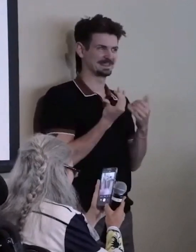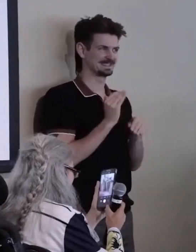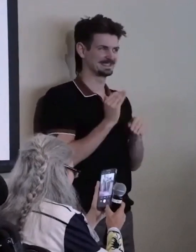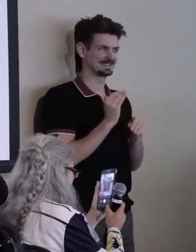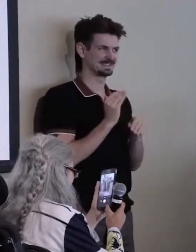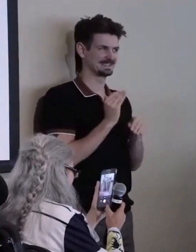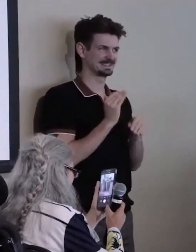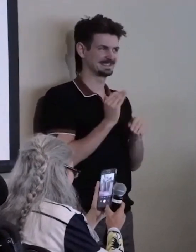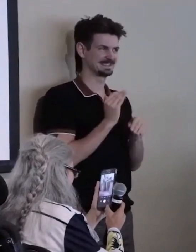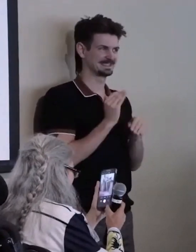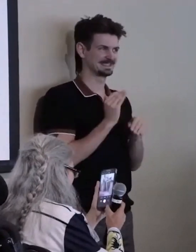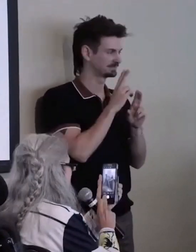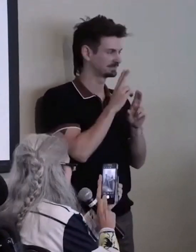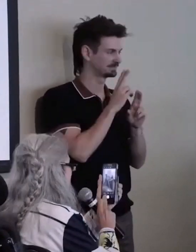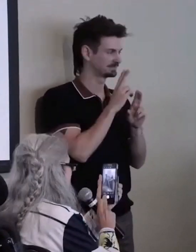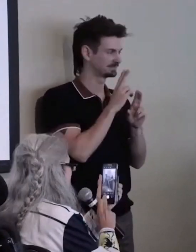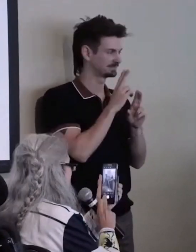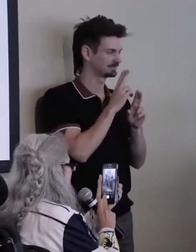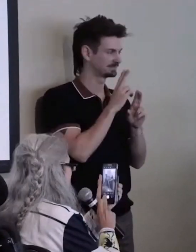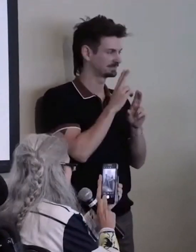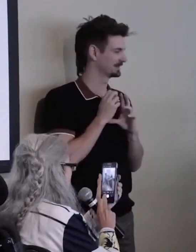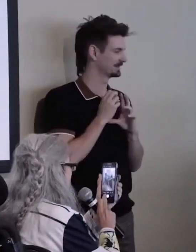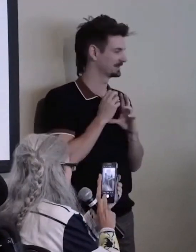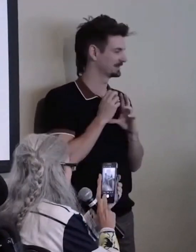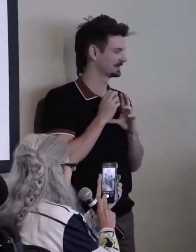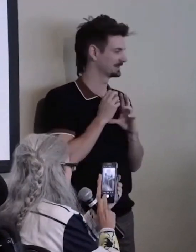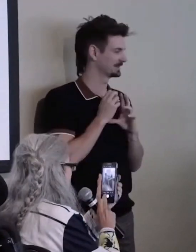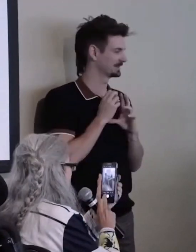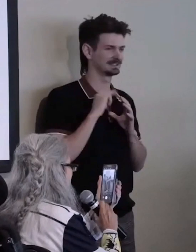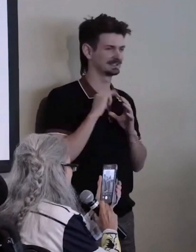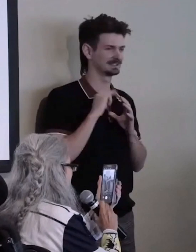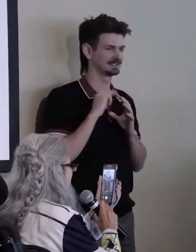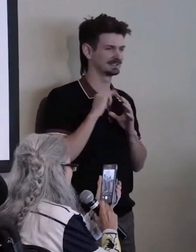And Julie asked me to talk about the beginnings of CC... [loud computer sound]